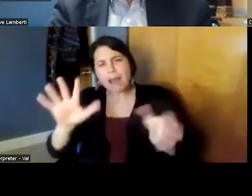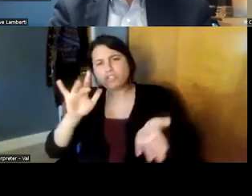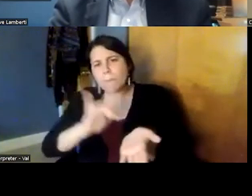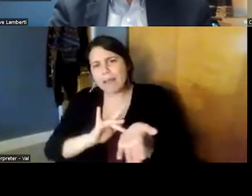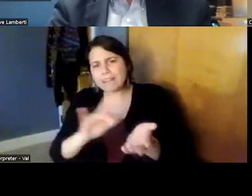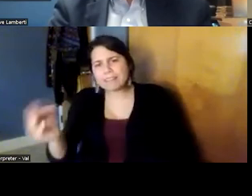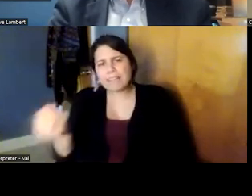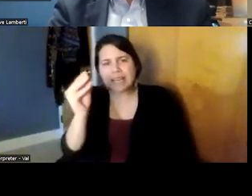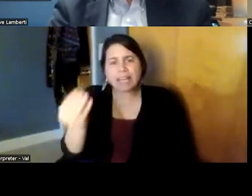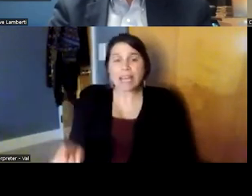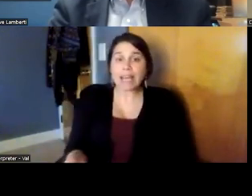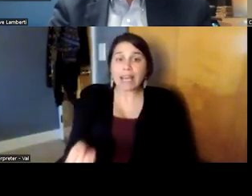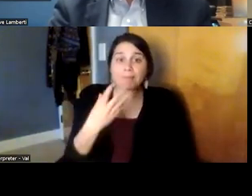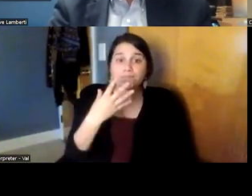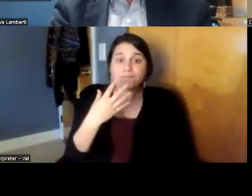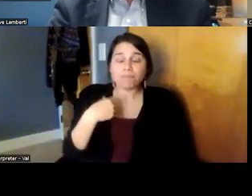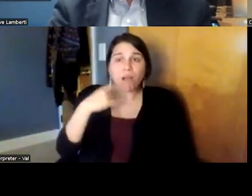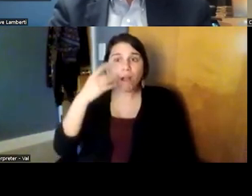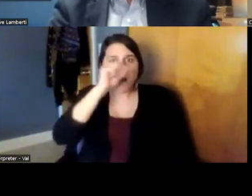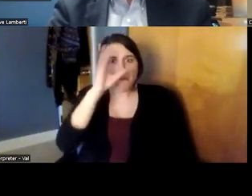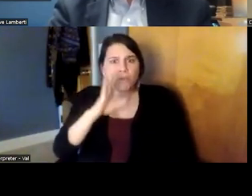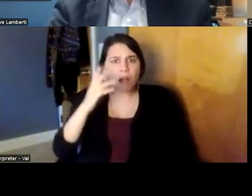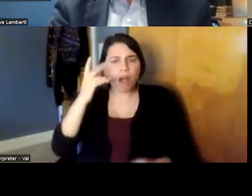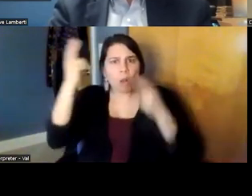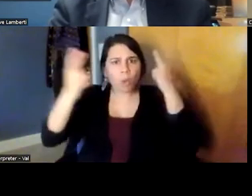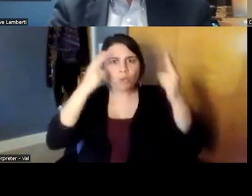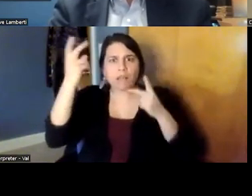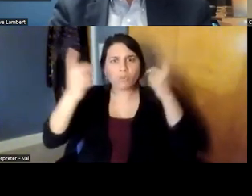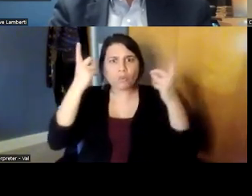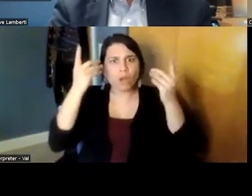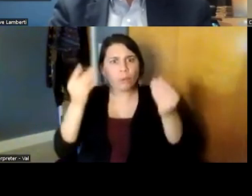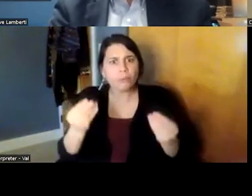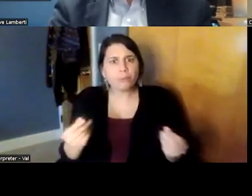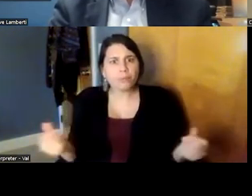away in a person suffering from schizophrenia they still have to live a life and if they've lived a